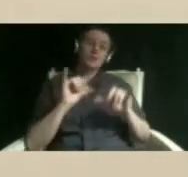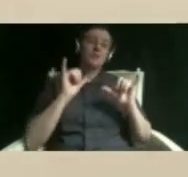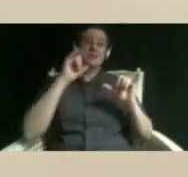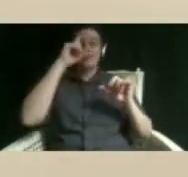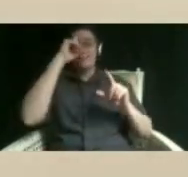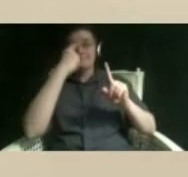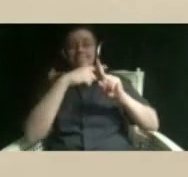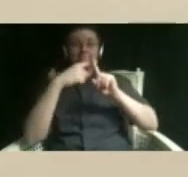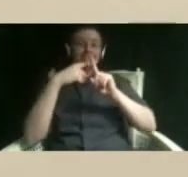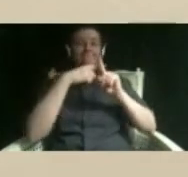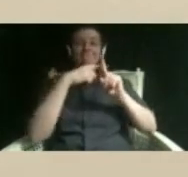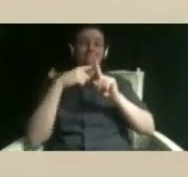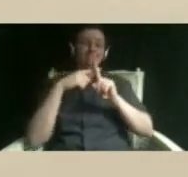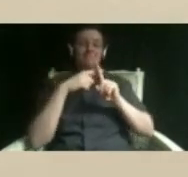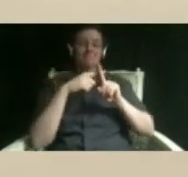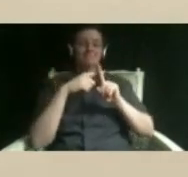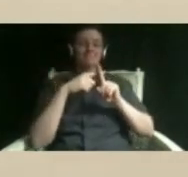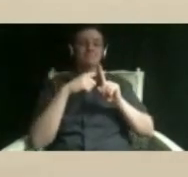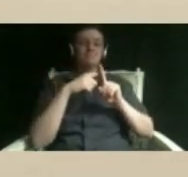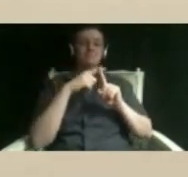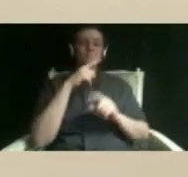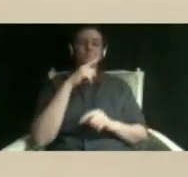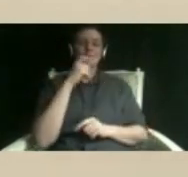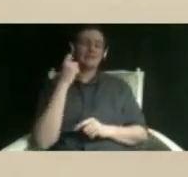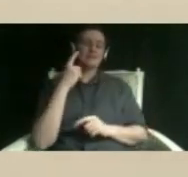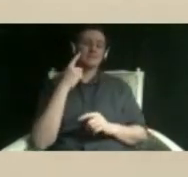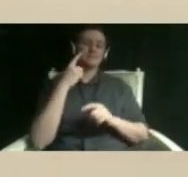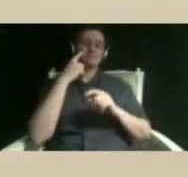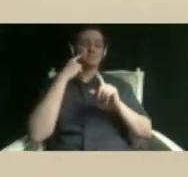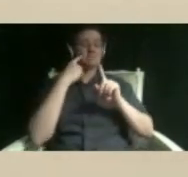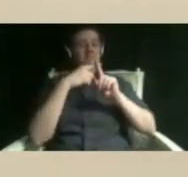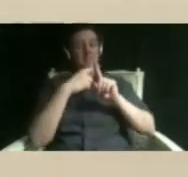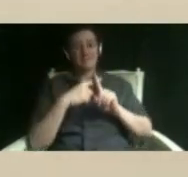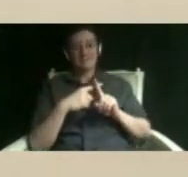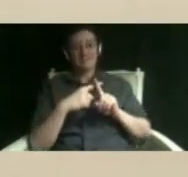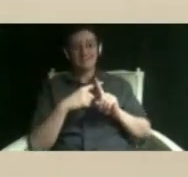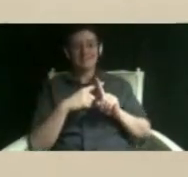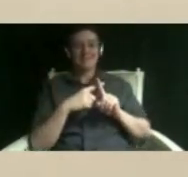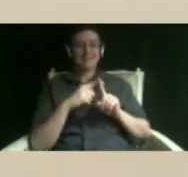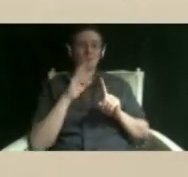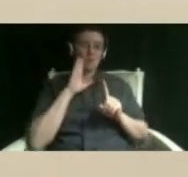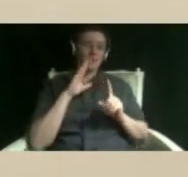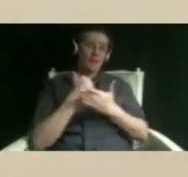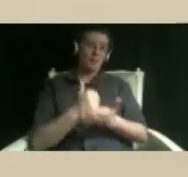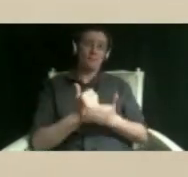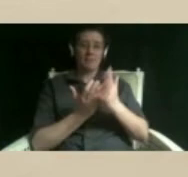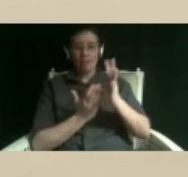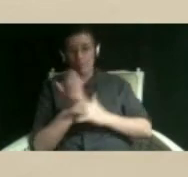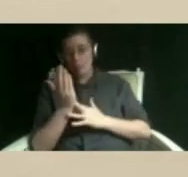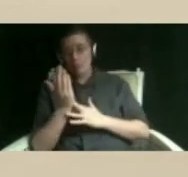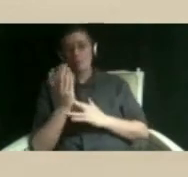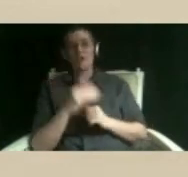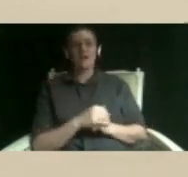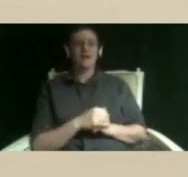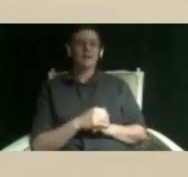everything because um positivity is what's going to get us through it all um and i'm hopeful for